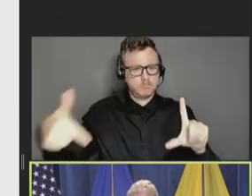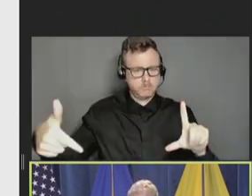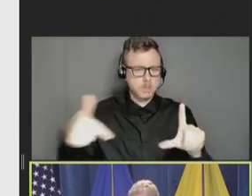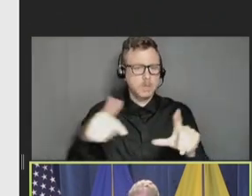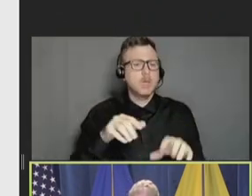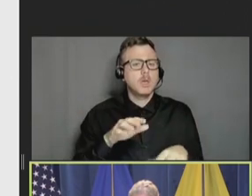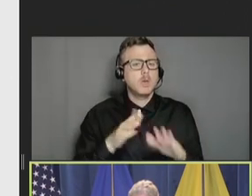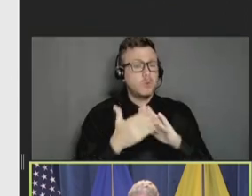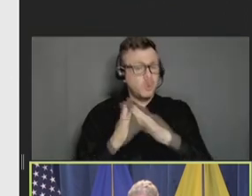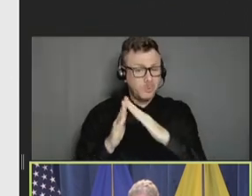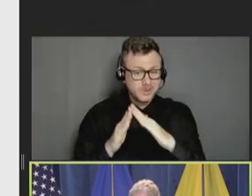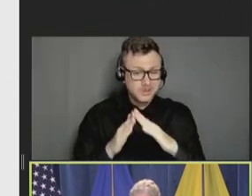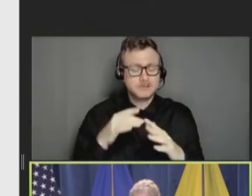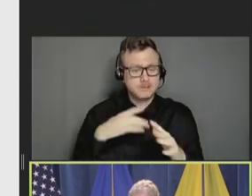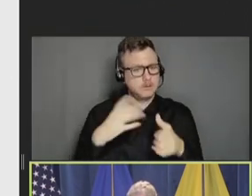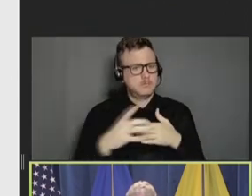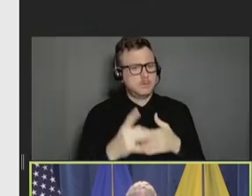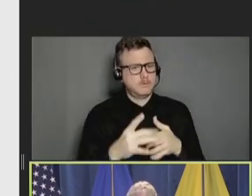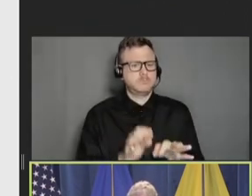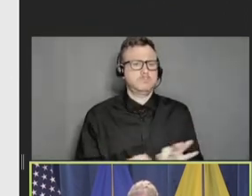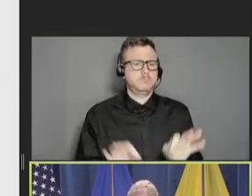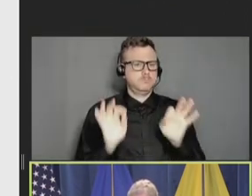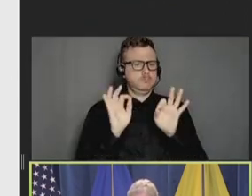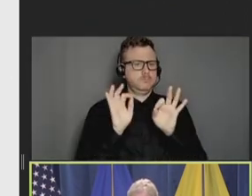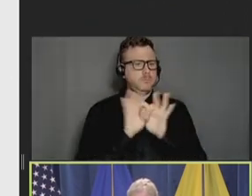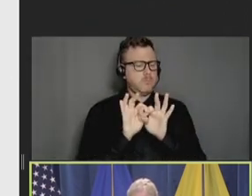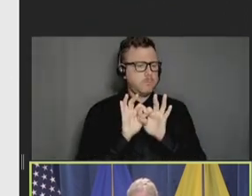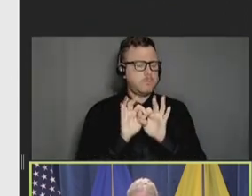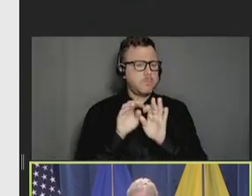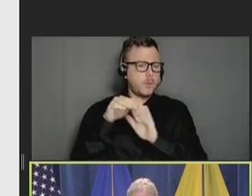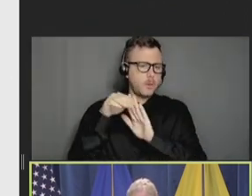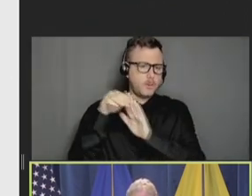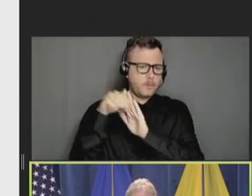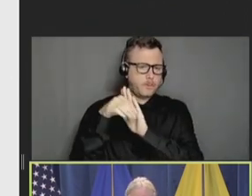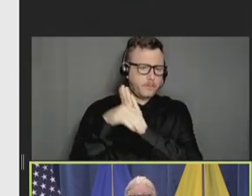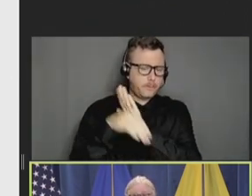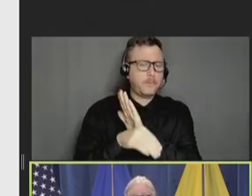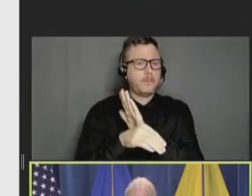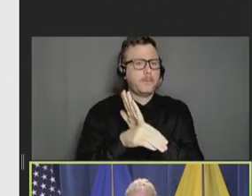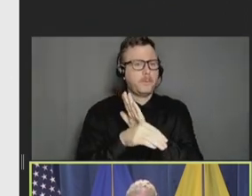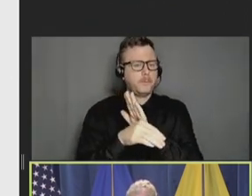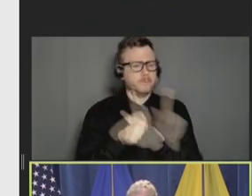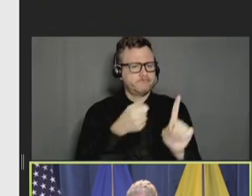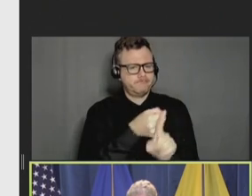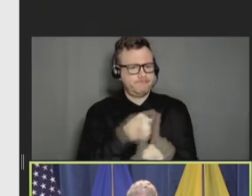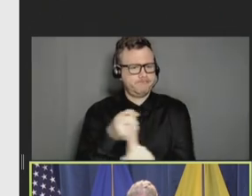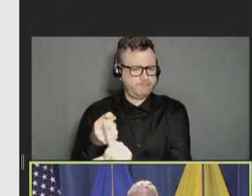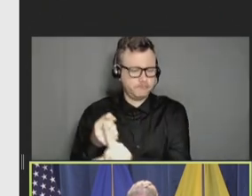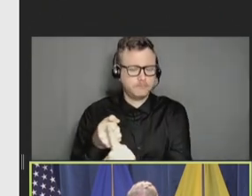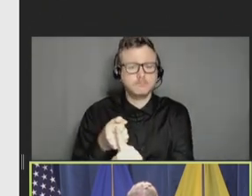has led to a significant decline in cases and the declaration last January of the end